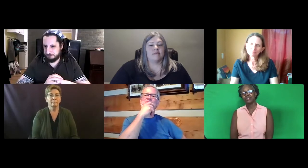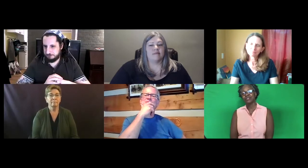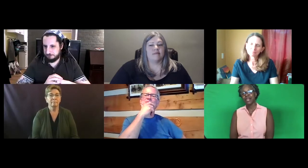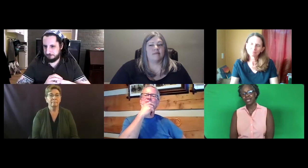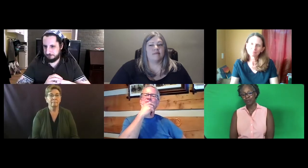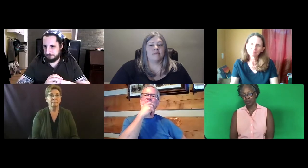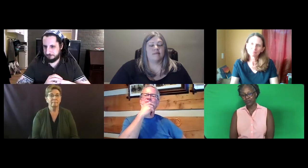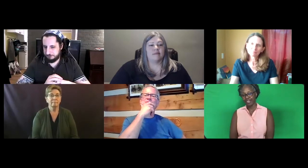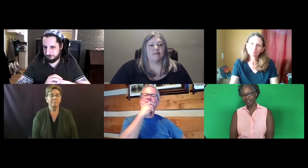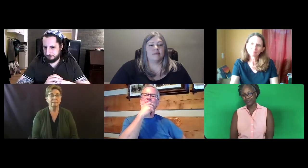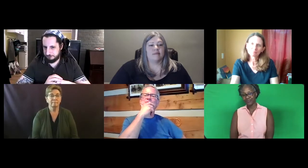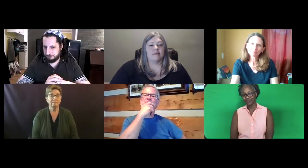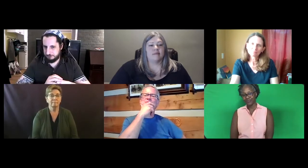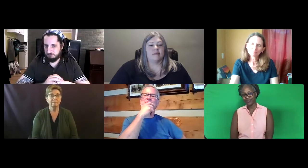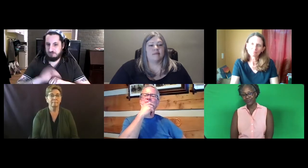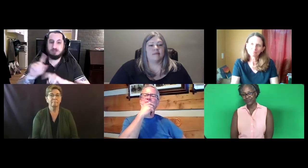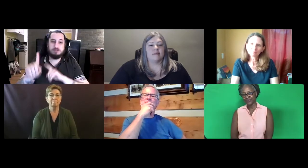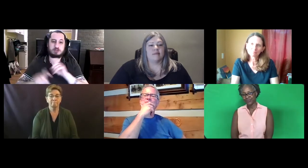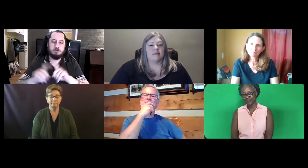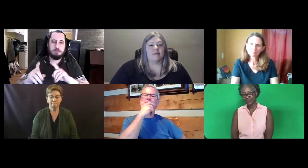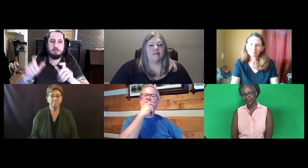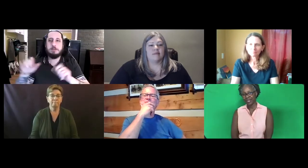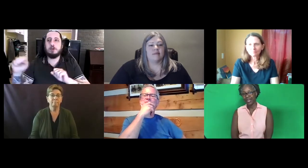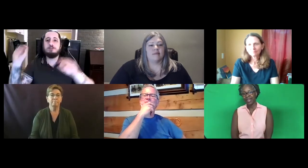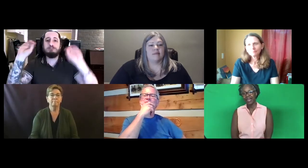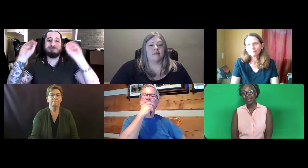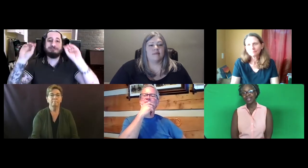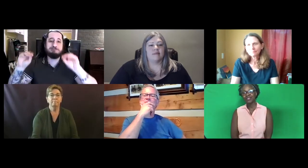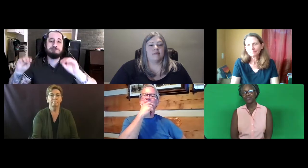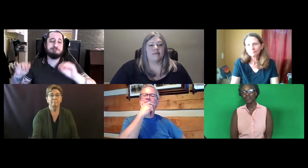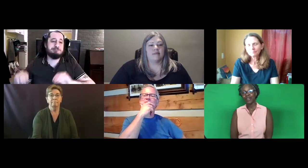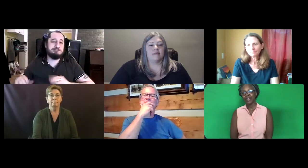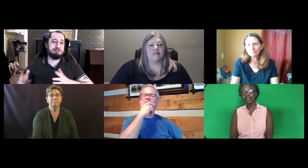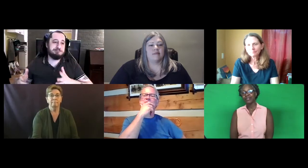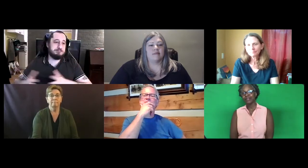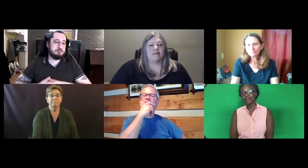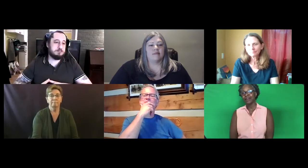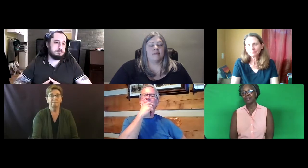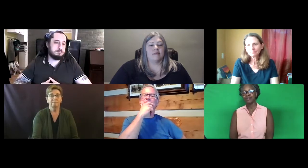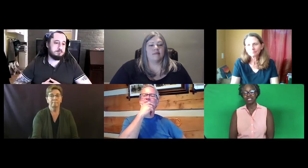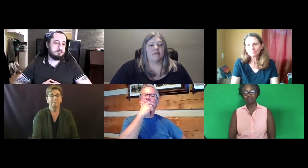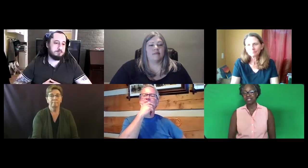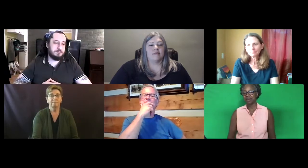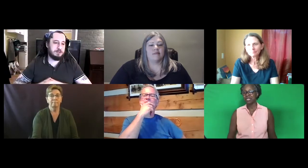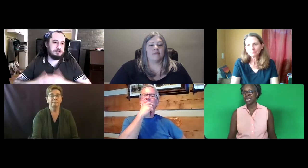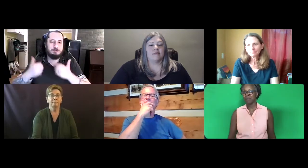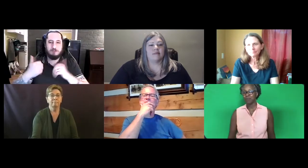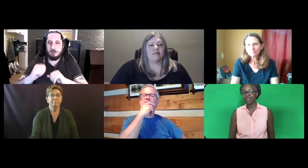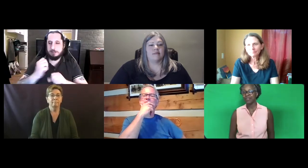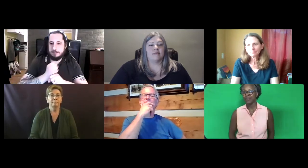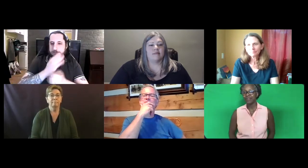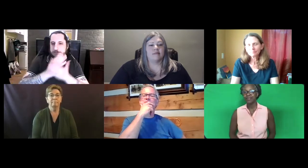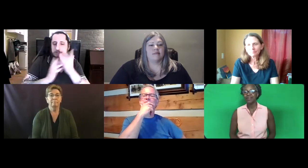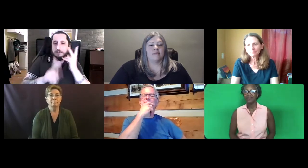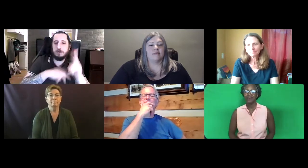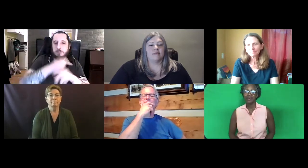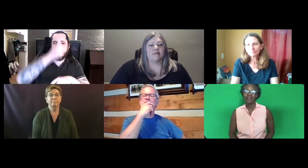And that survey was something that we came up with.